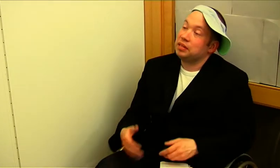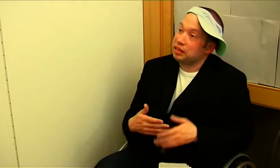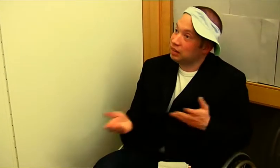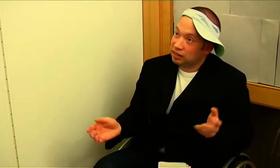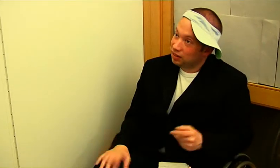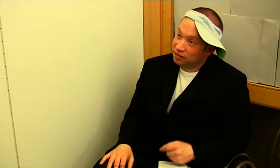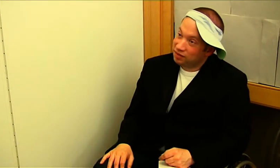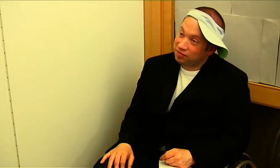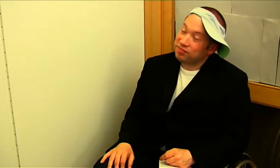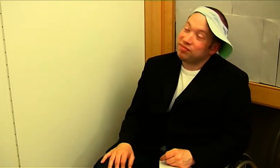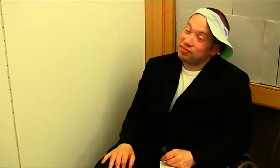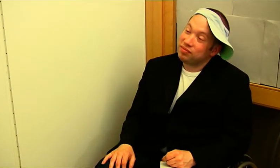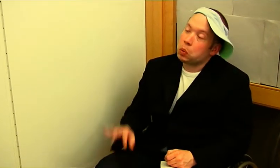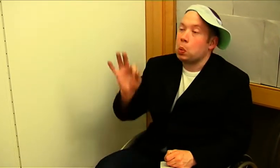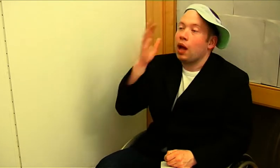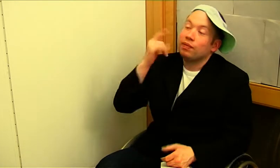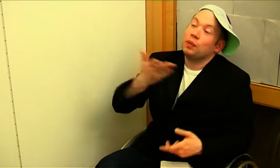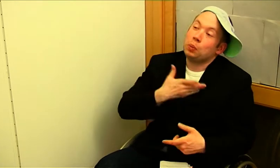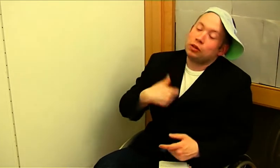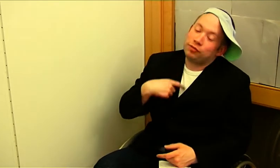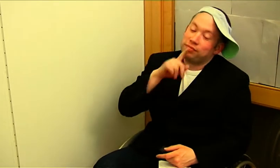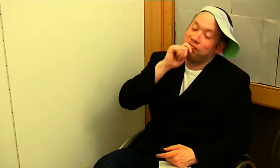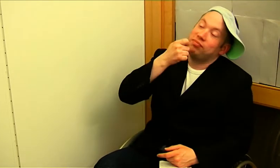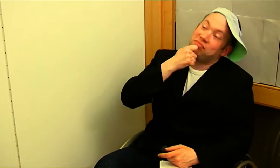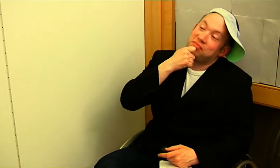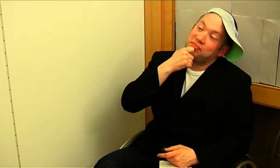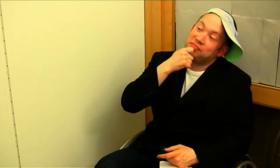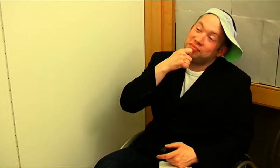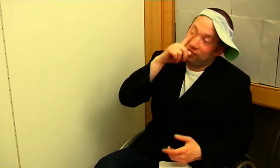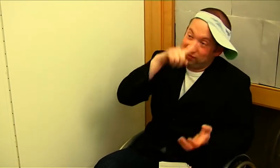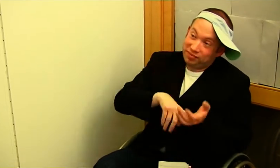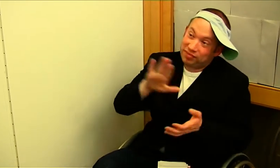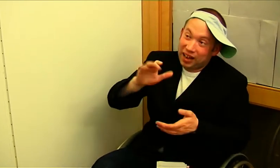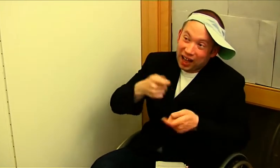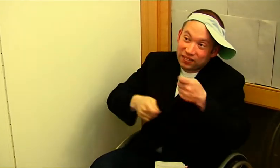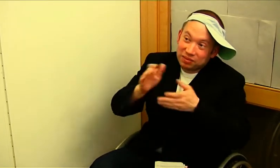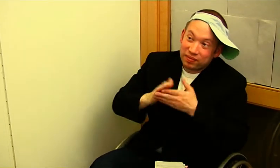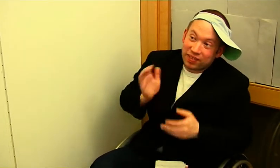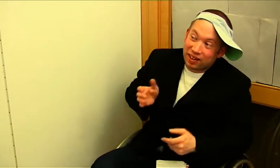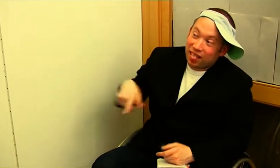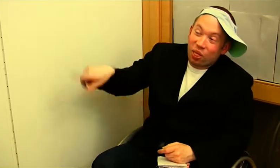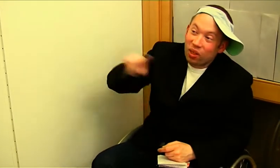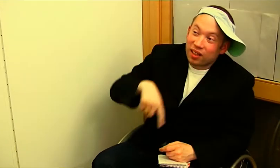Not... How are you gonna have me to keep quiet about your affairs with the women?